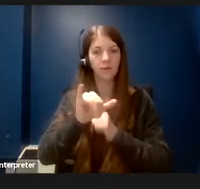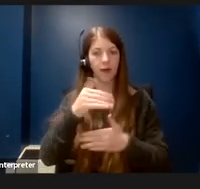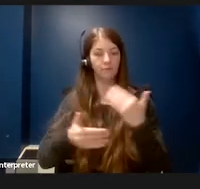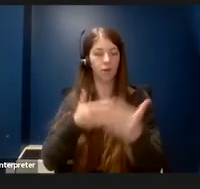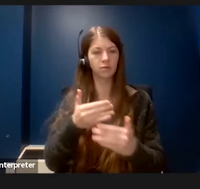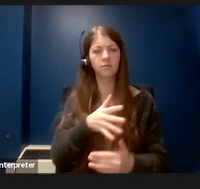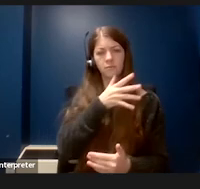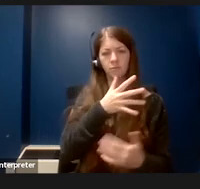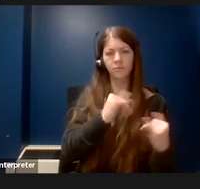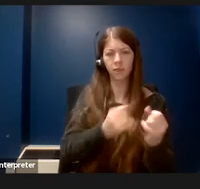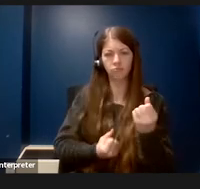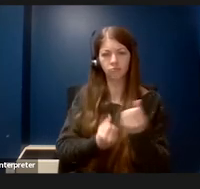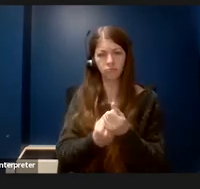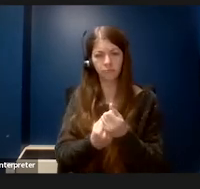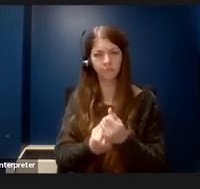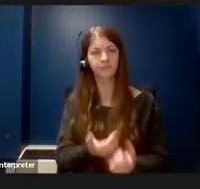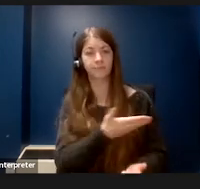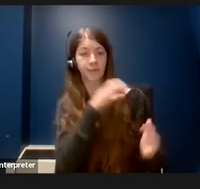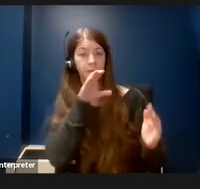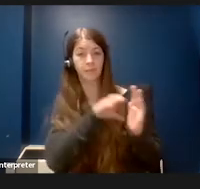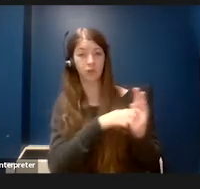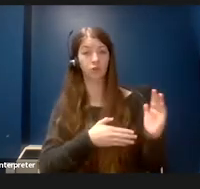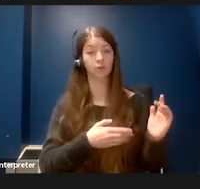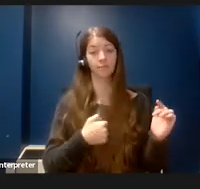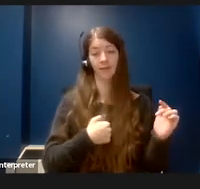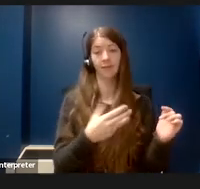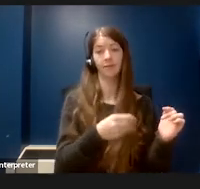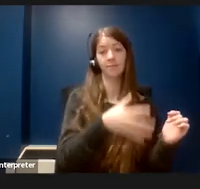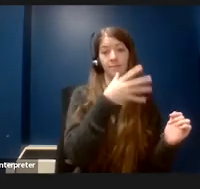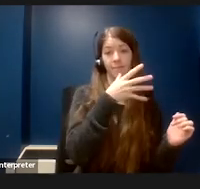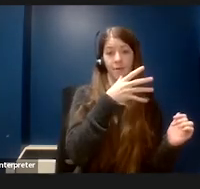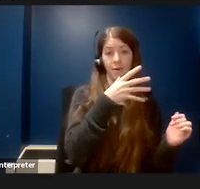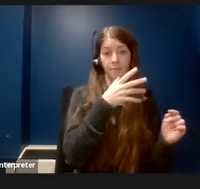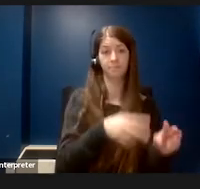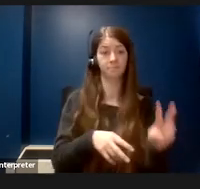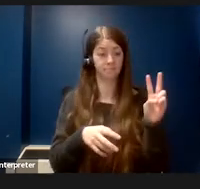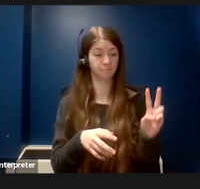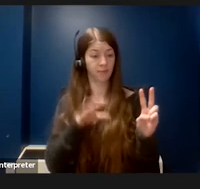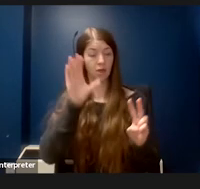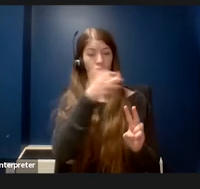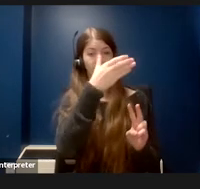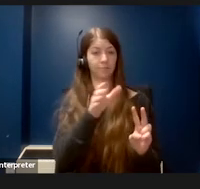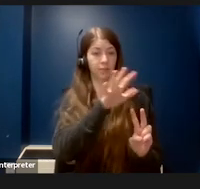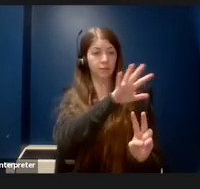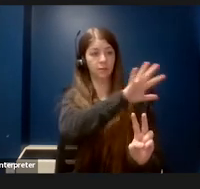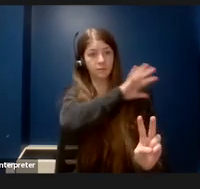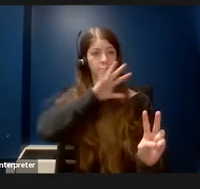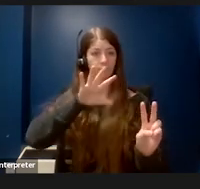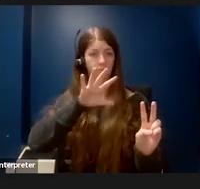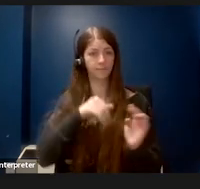This is a picture of my mom. We are posed in front of a Christmas display. My mom is on the left. She